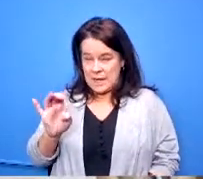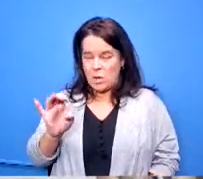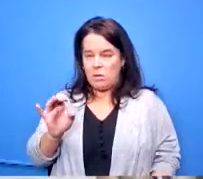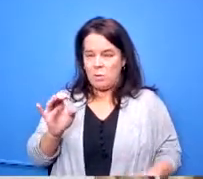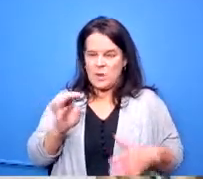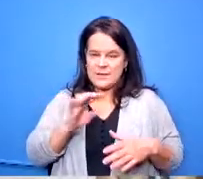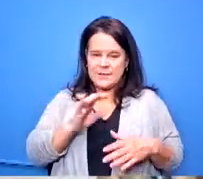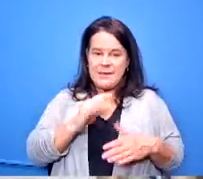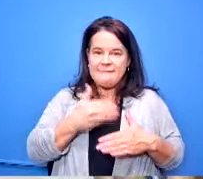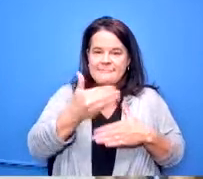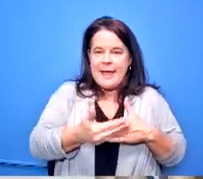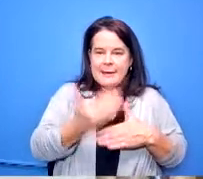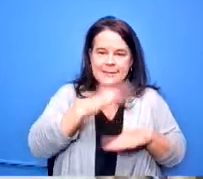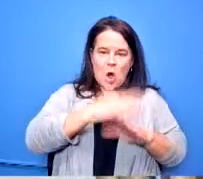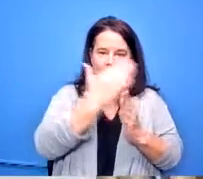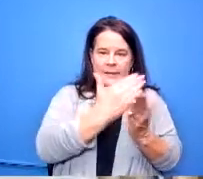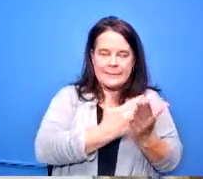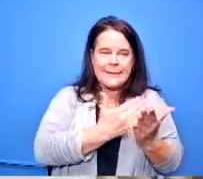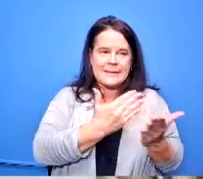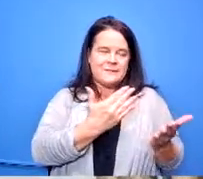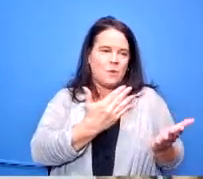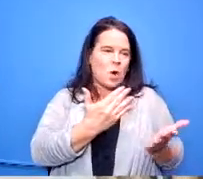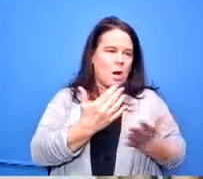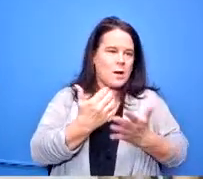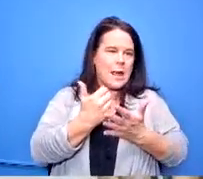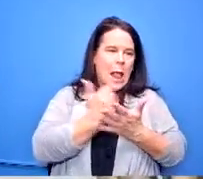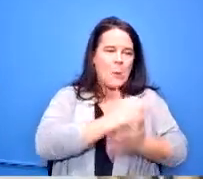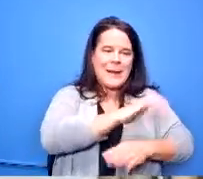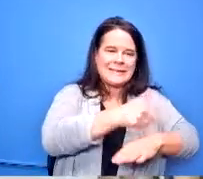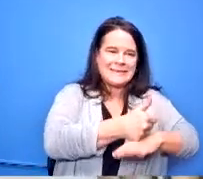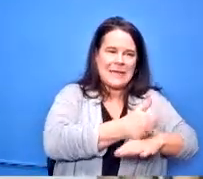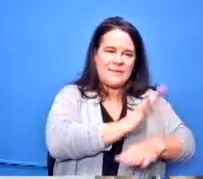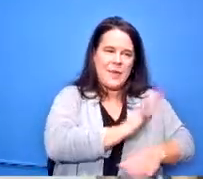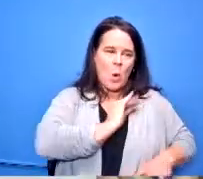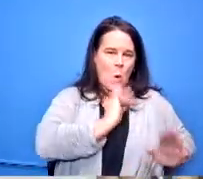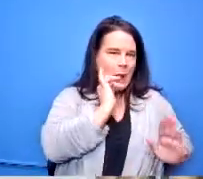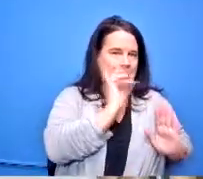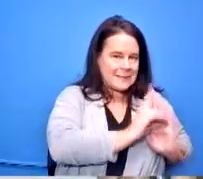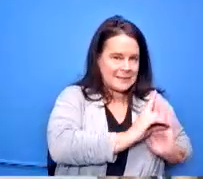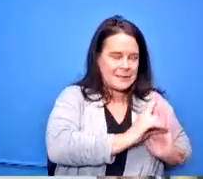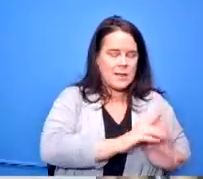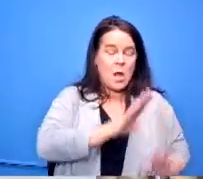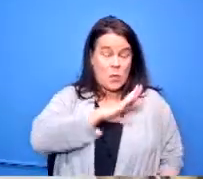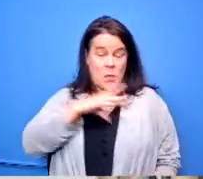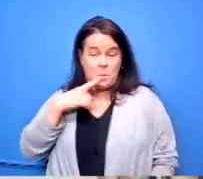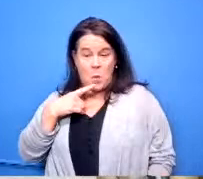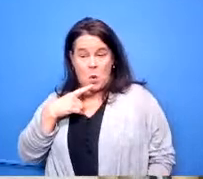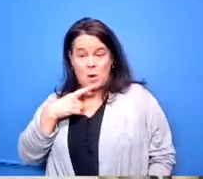what we needed to do with them to give them an identity as a board and as the administrative team